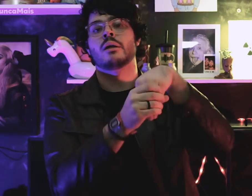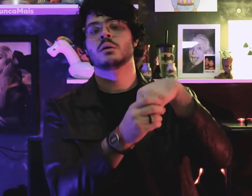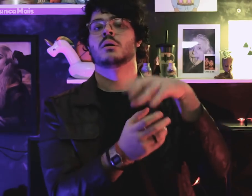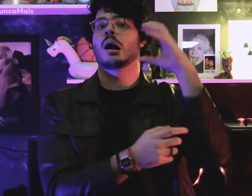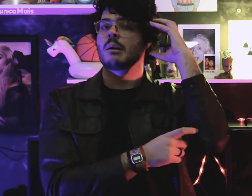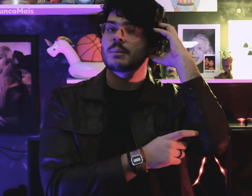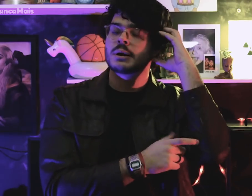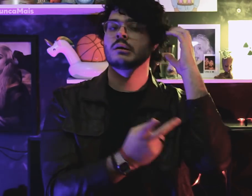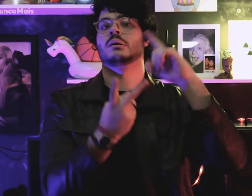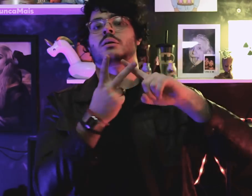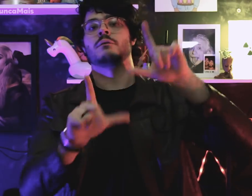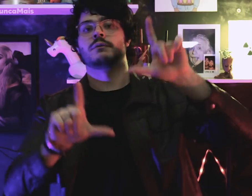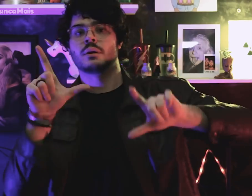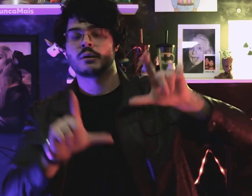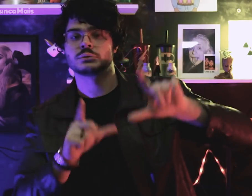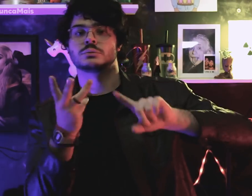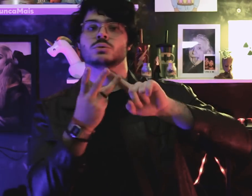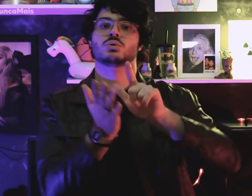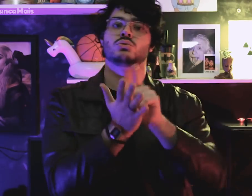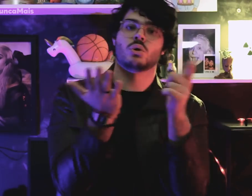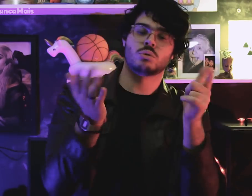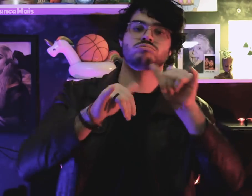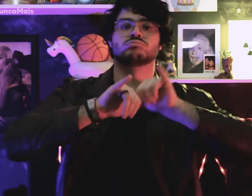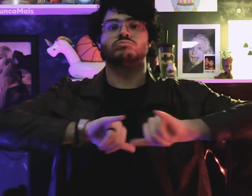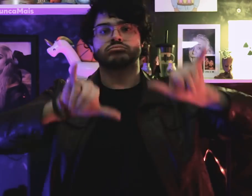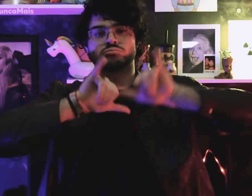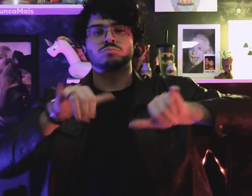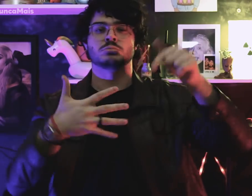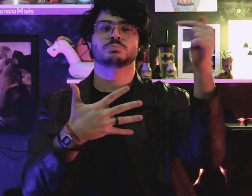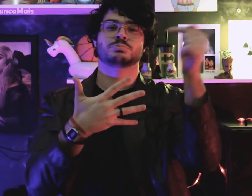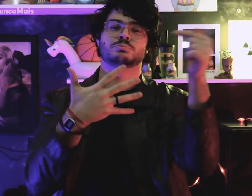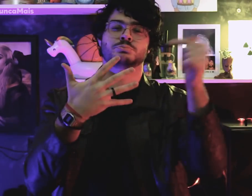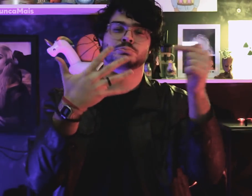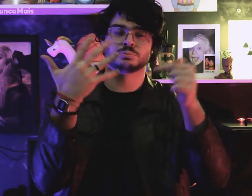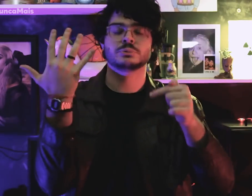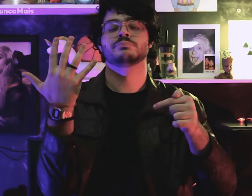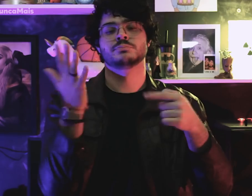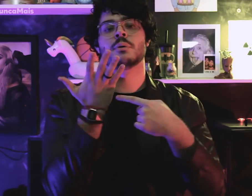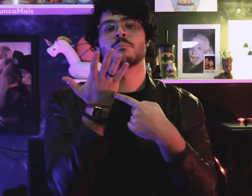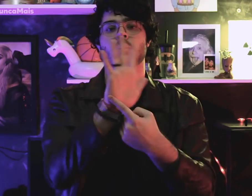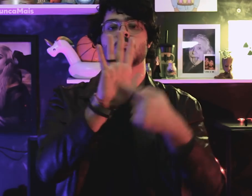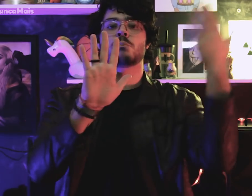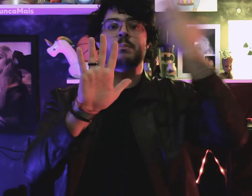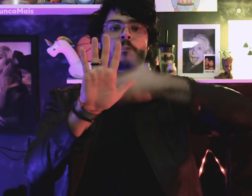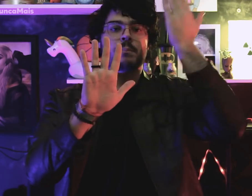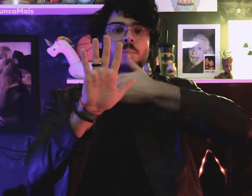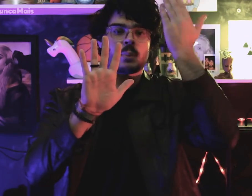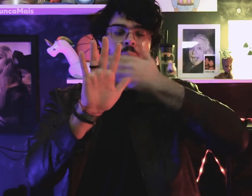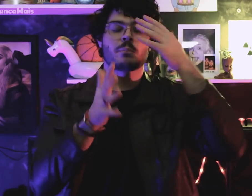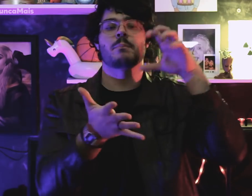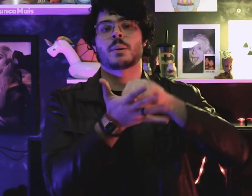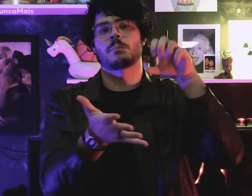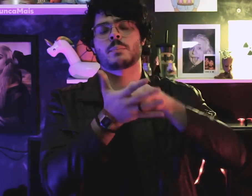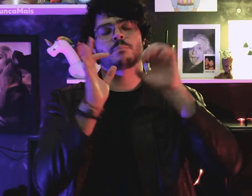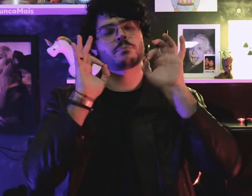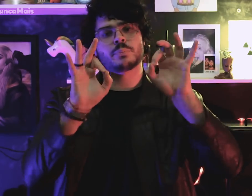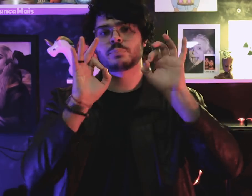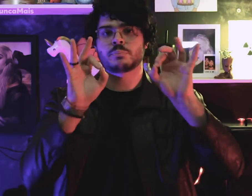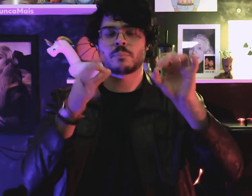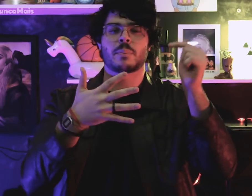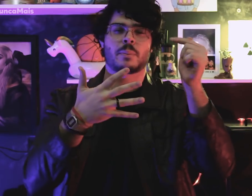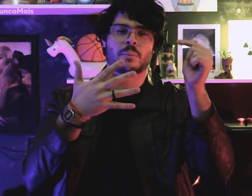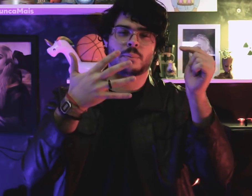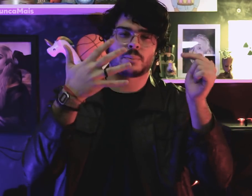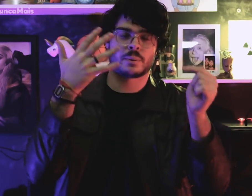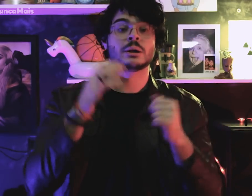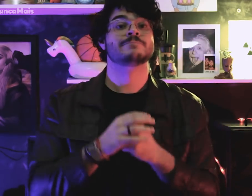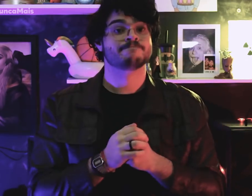like television, radio, newspapers, among others.